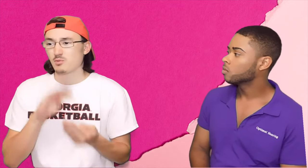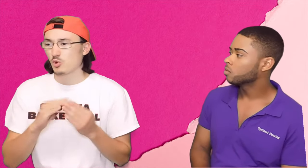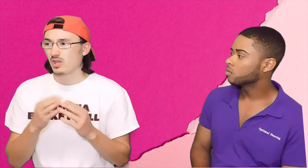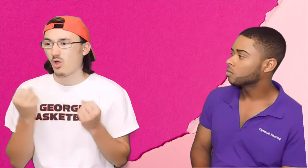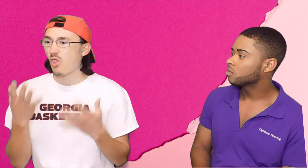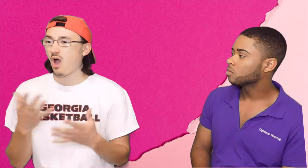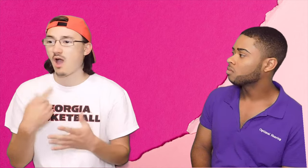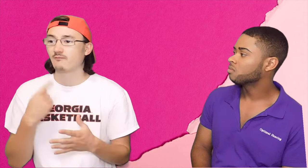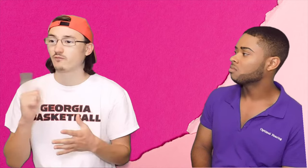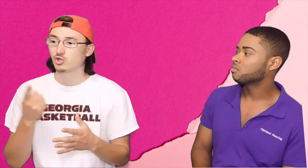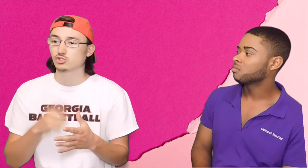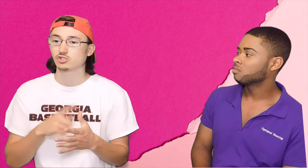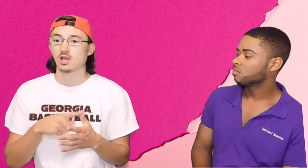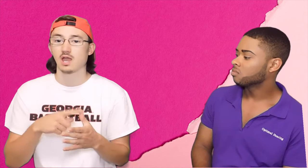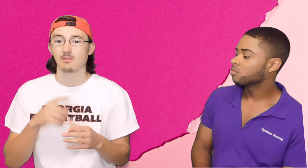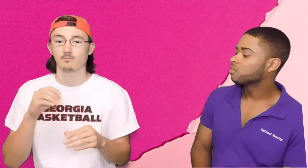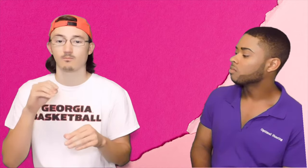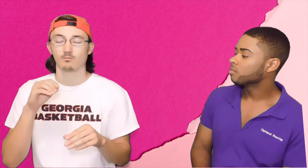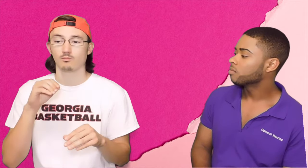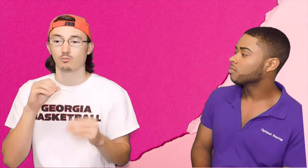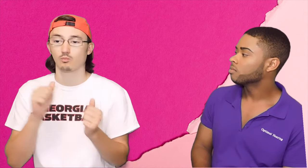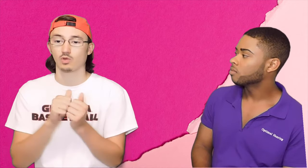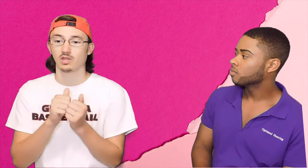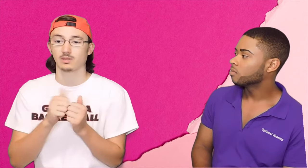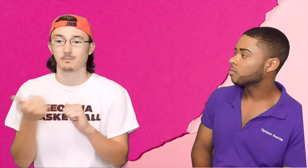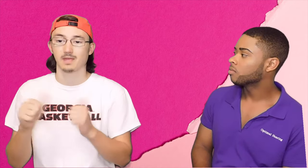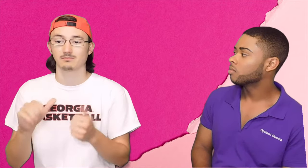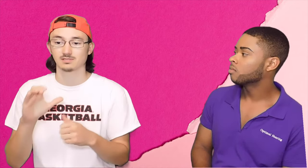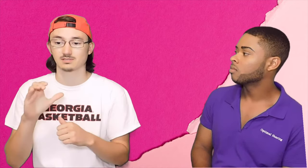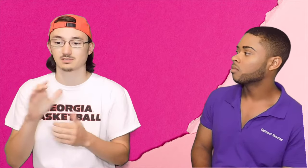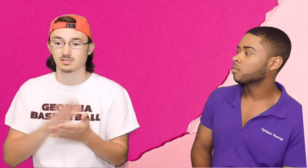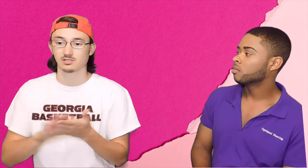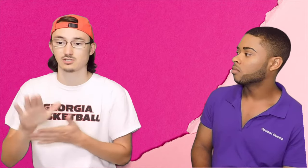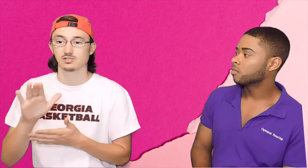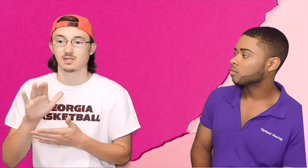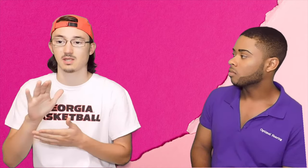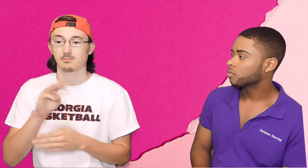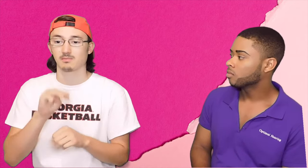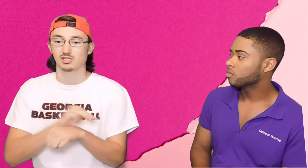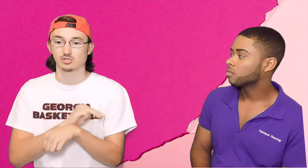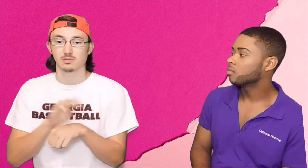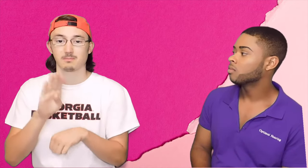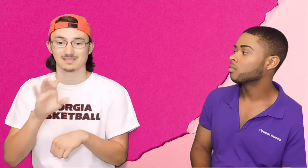Luke: Oh, in the Deaf community I do a lot of things. First of all, I'm with the Baptist Collegiate Ministries (BCM)